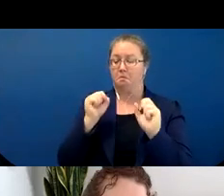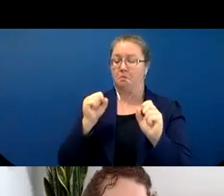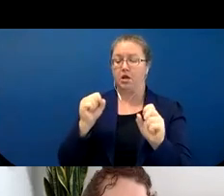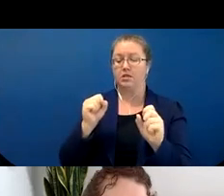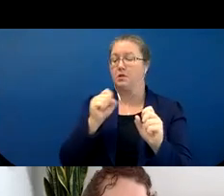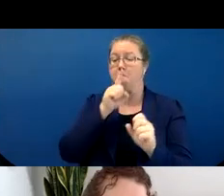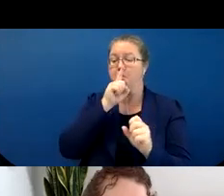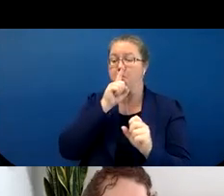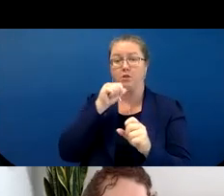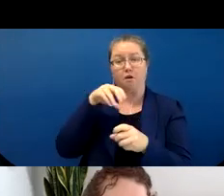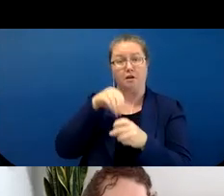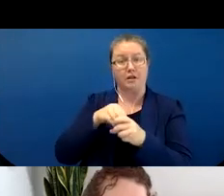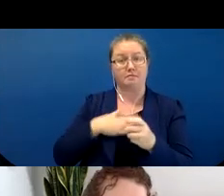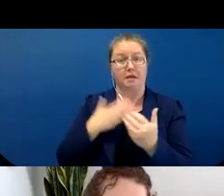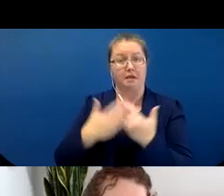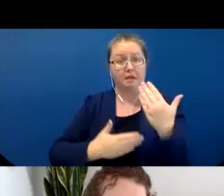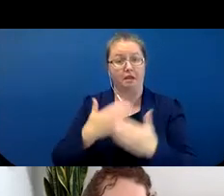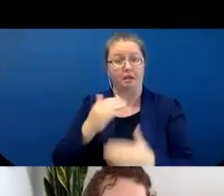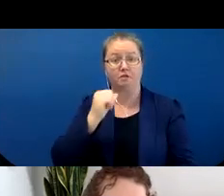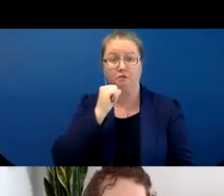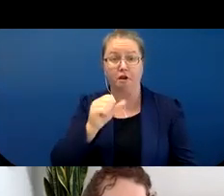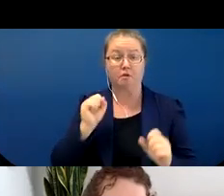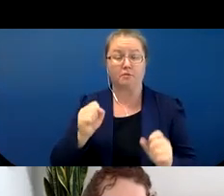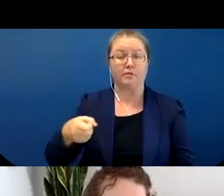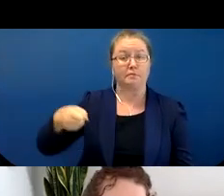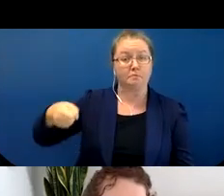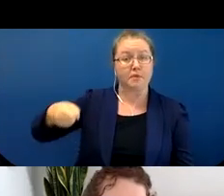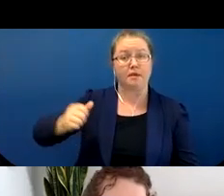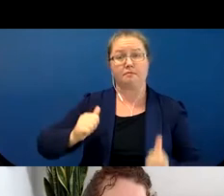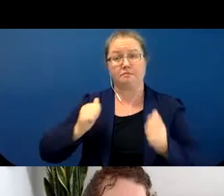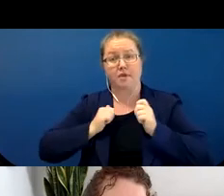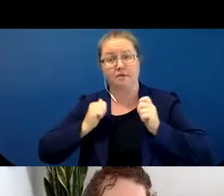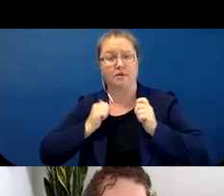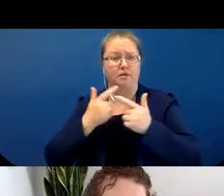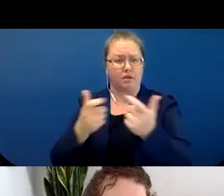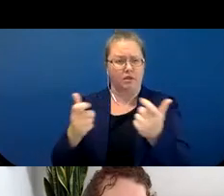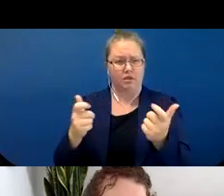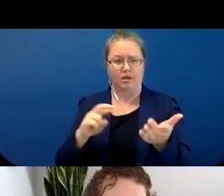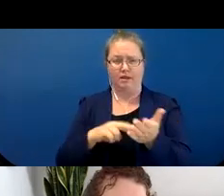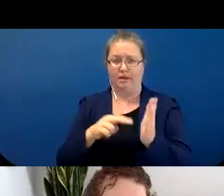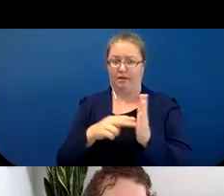in those cases. So in those cases you don't really necessarily imply that the hand is